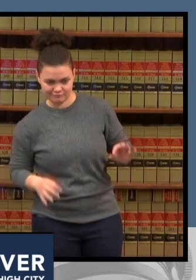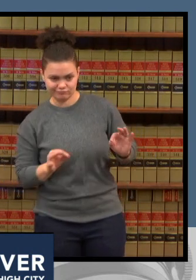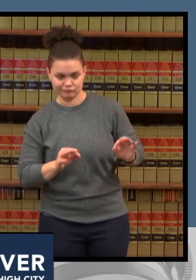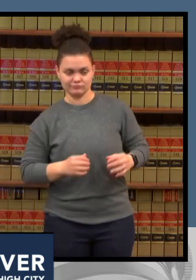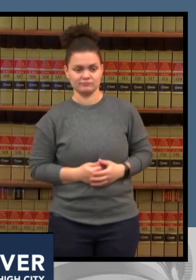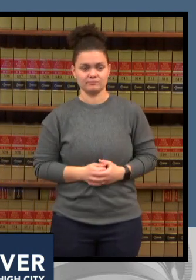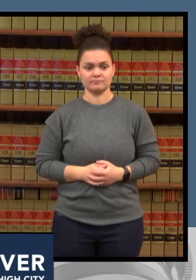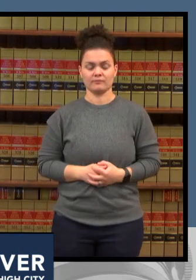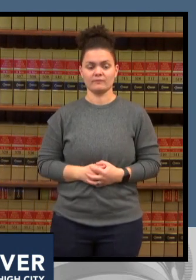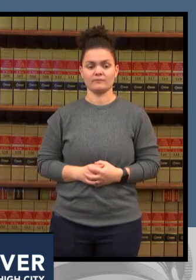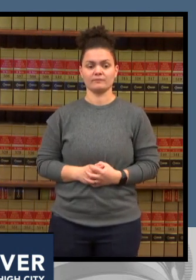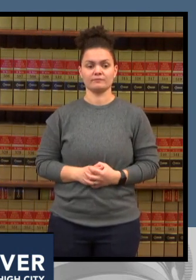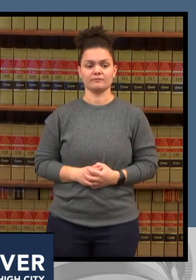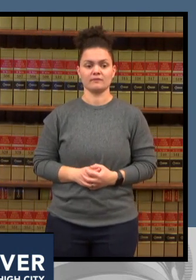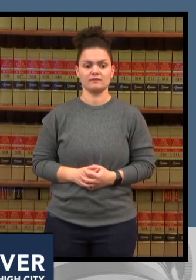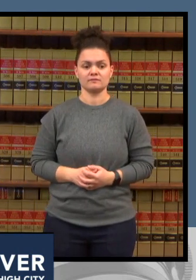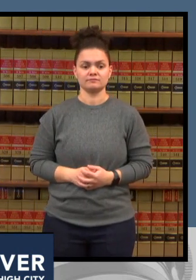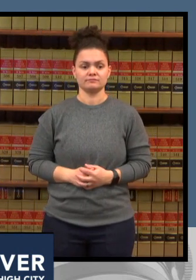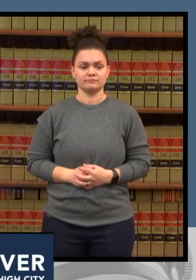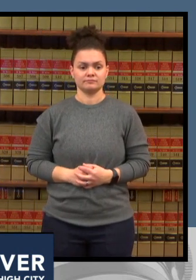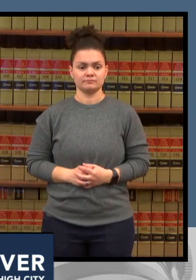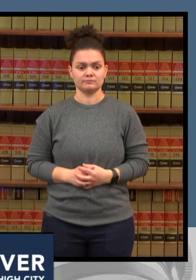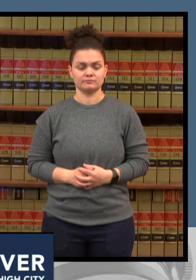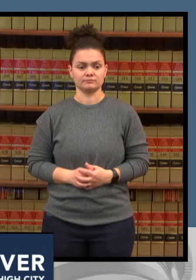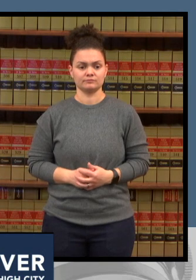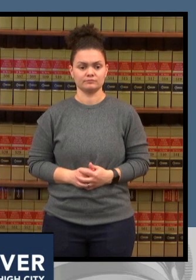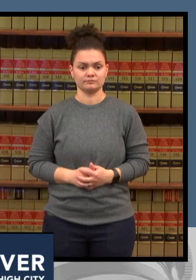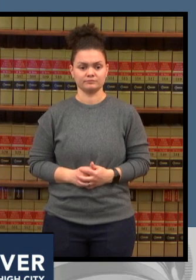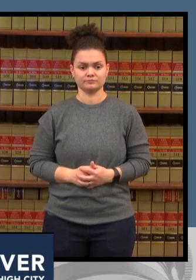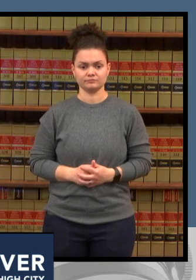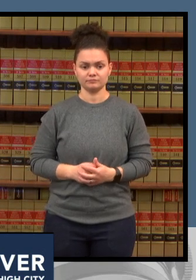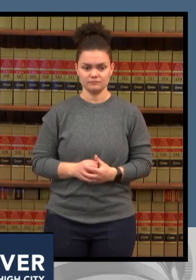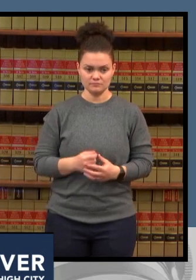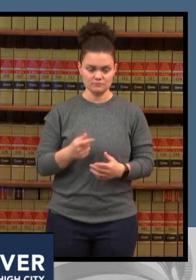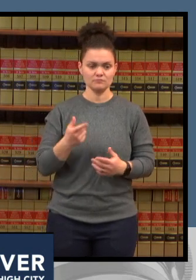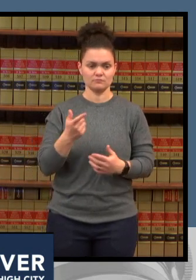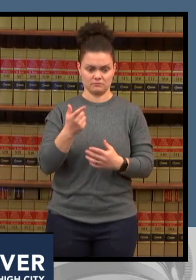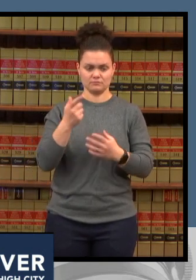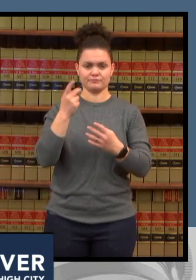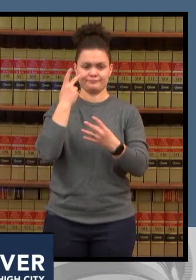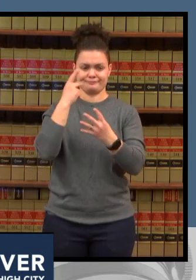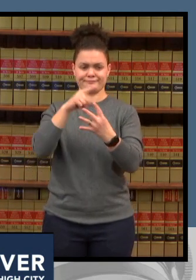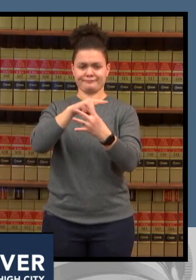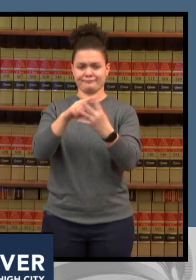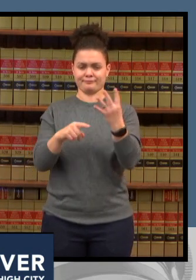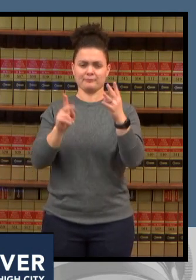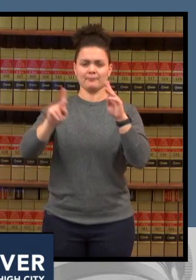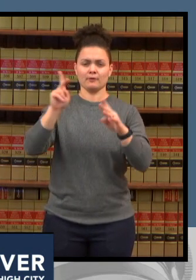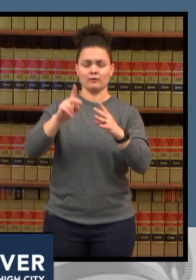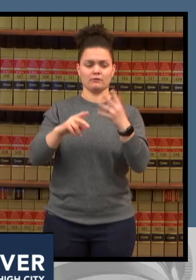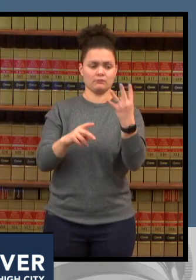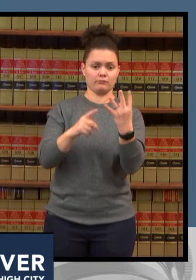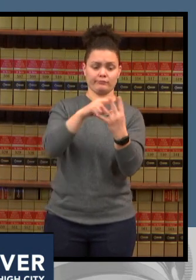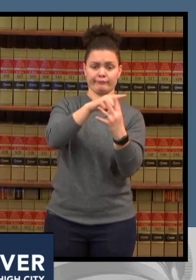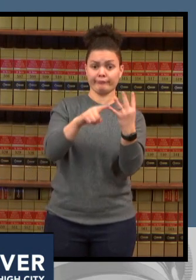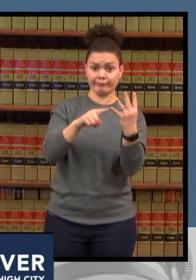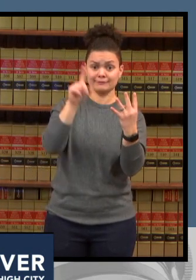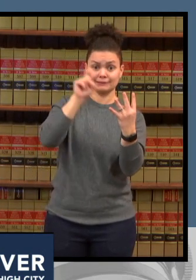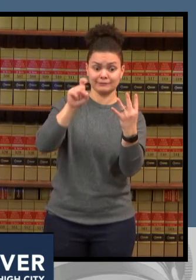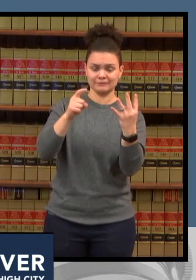25 percent one and four secondly how many icu beds are in the city and how many are full and